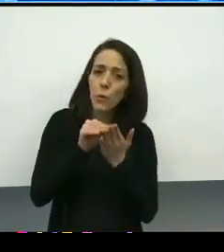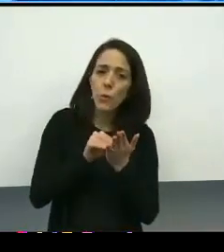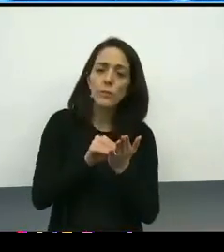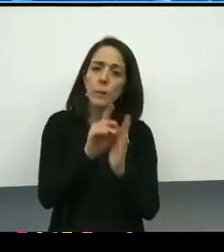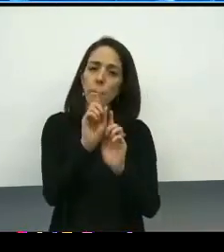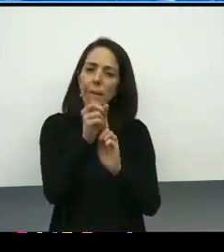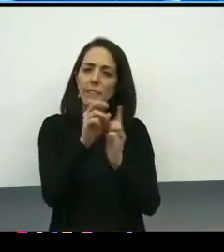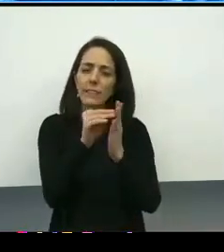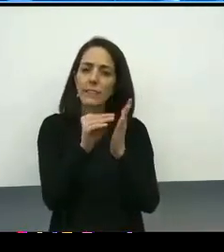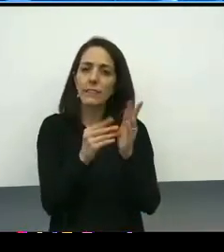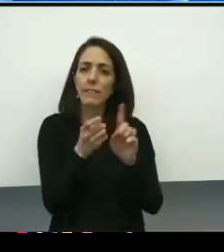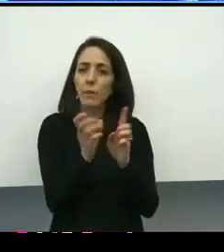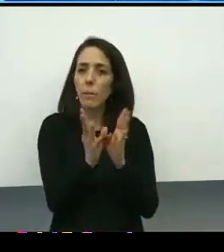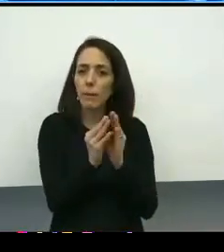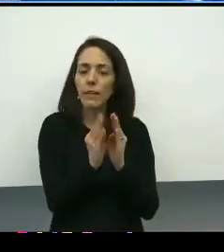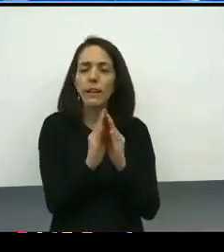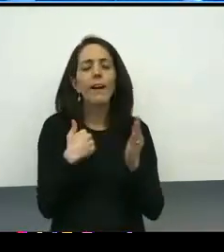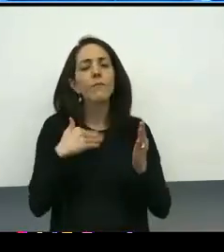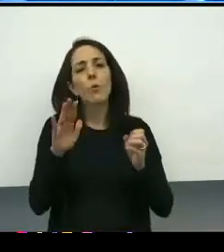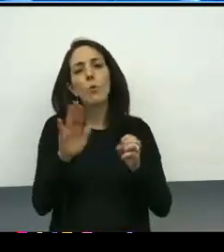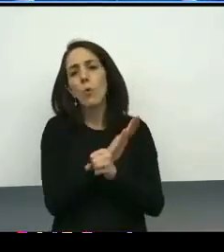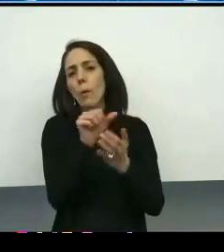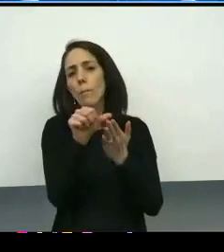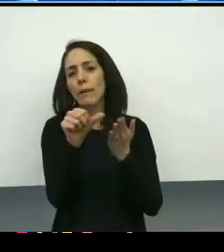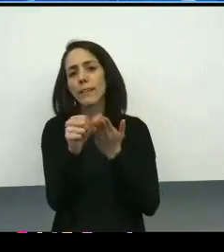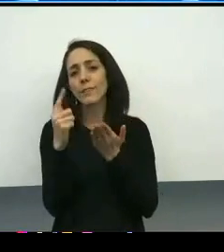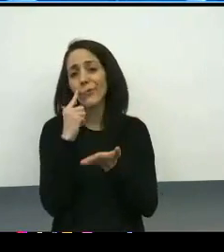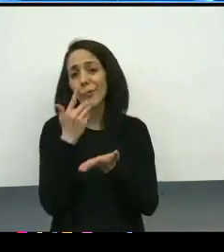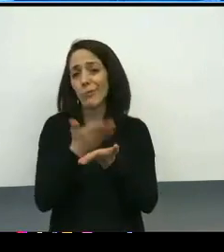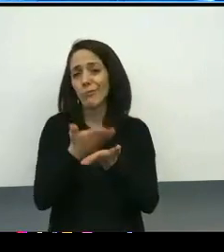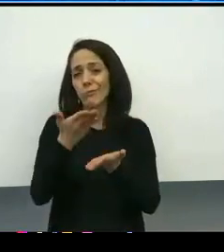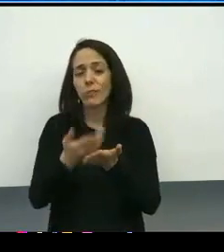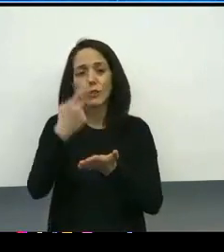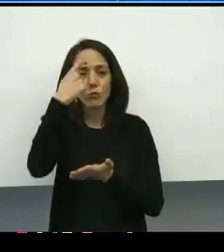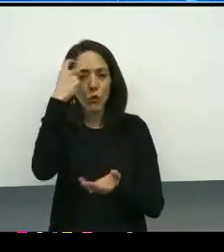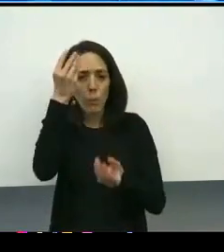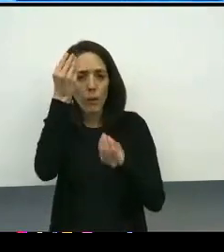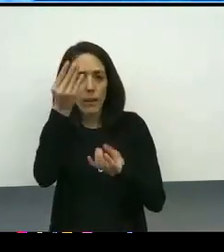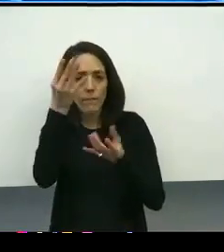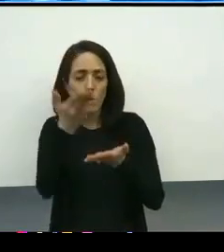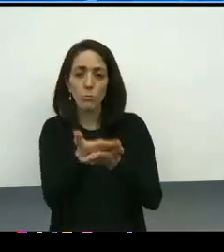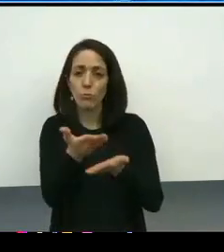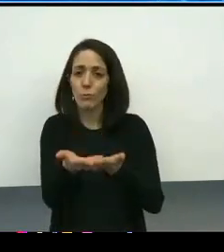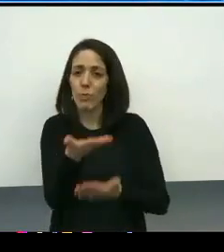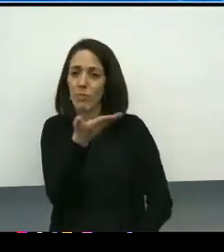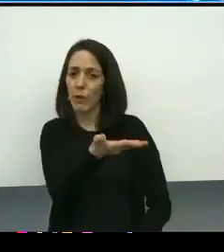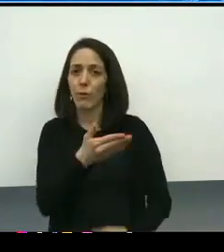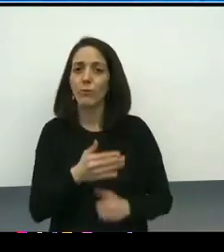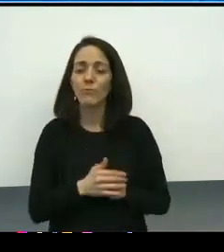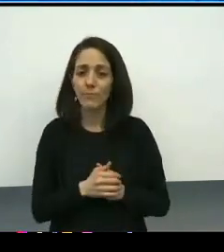there's a whole page dedicated to trauma-informed resources. So everything that we're doing in committee,